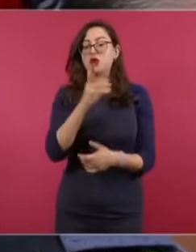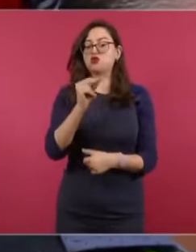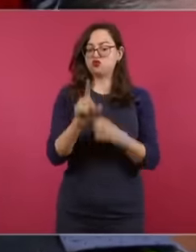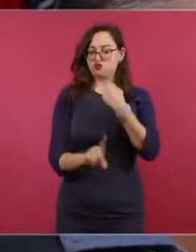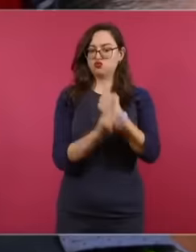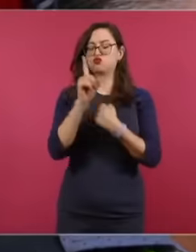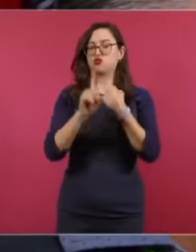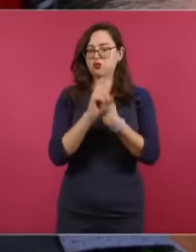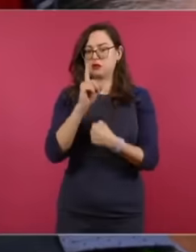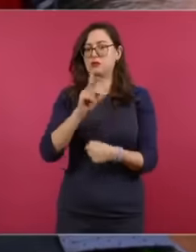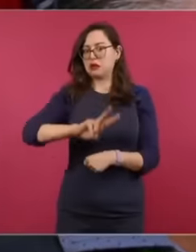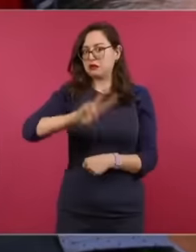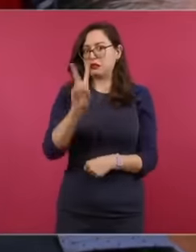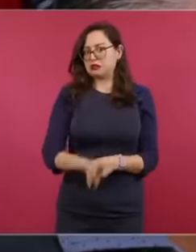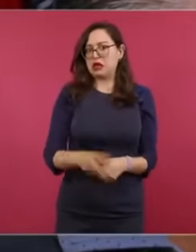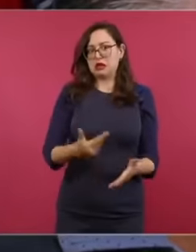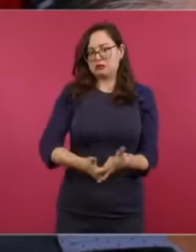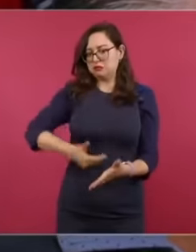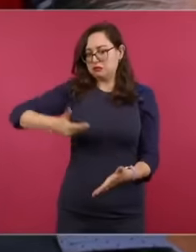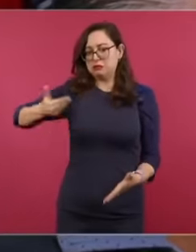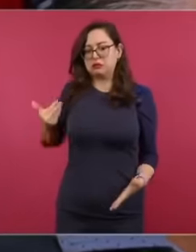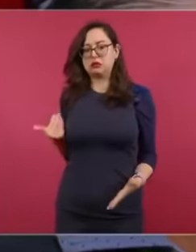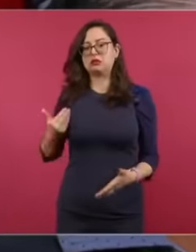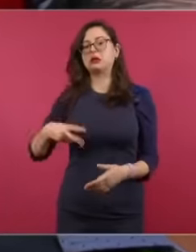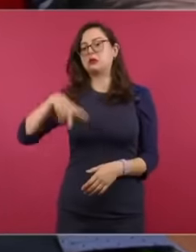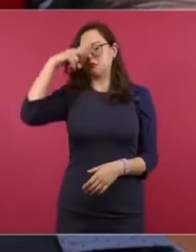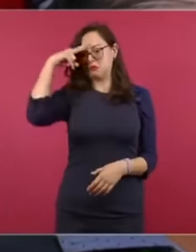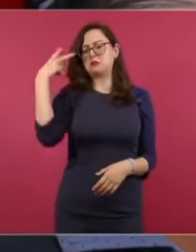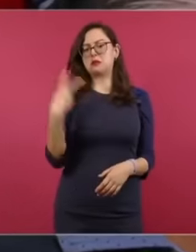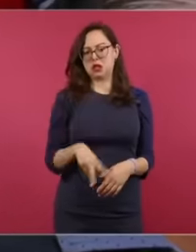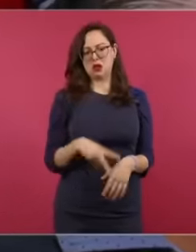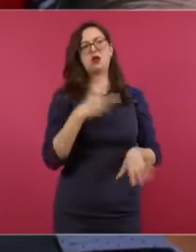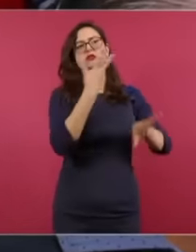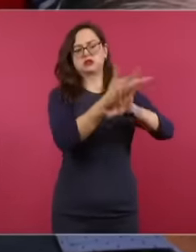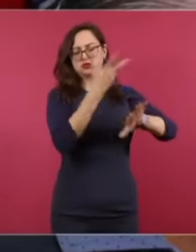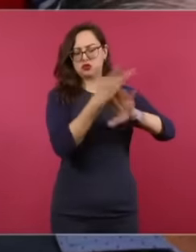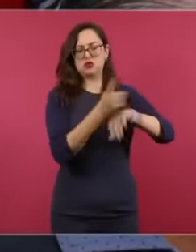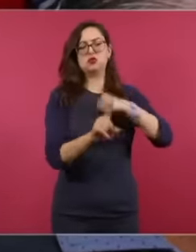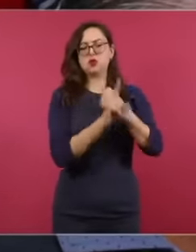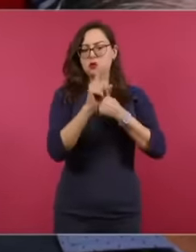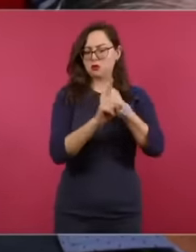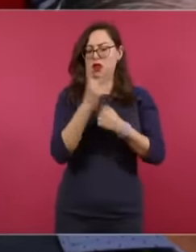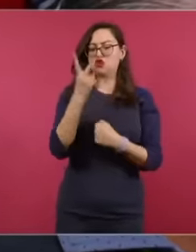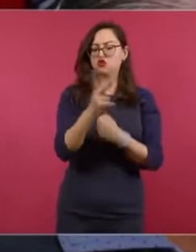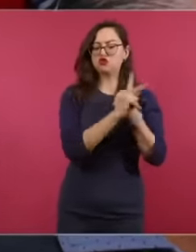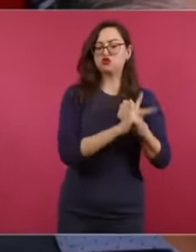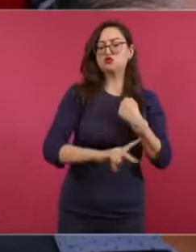that concerns eh Of course to Mexico and also to the United States and in that sense returning